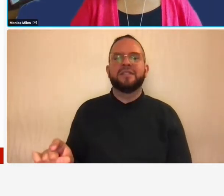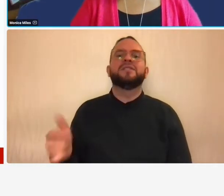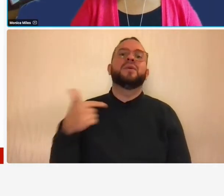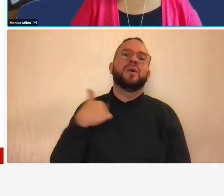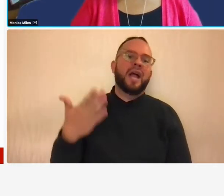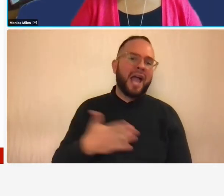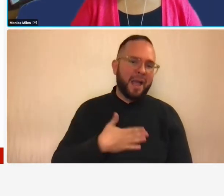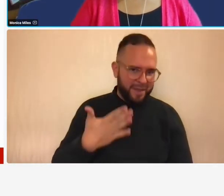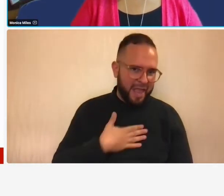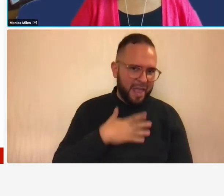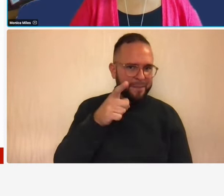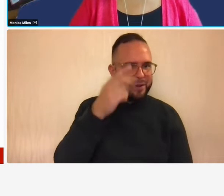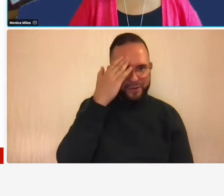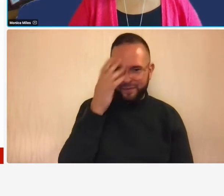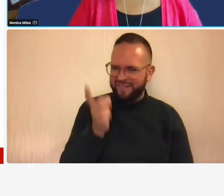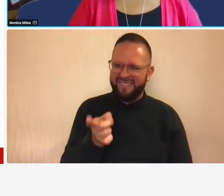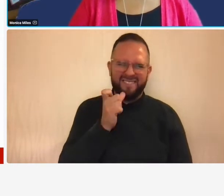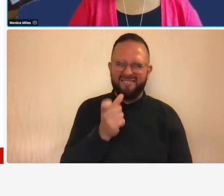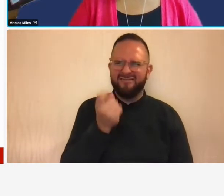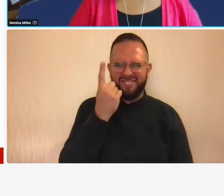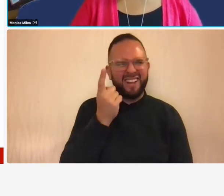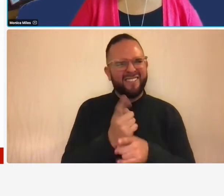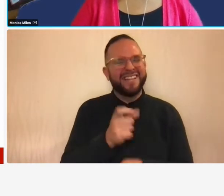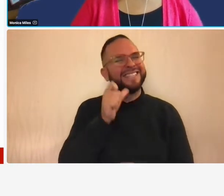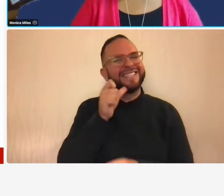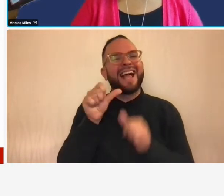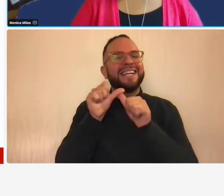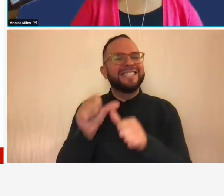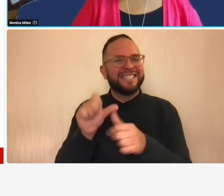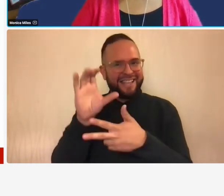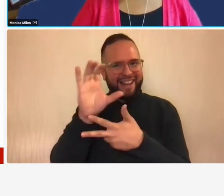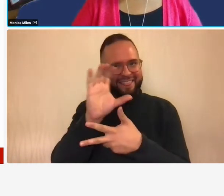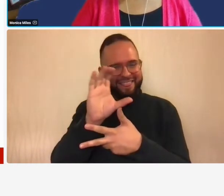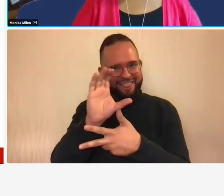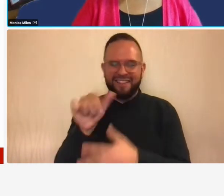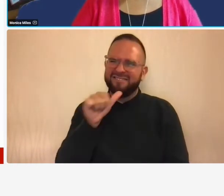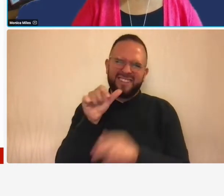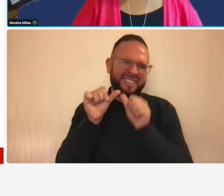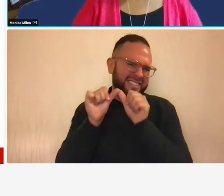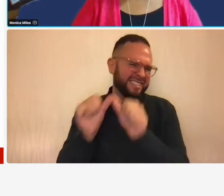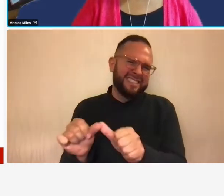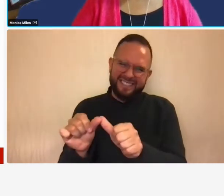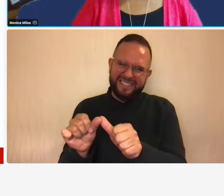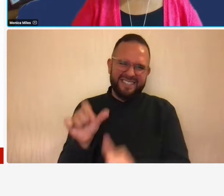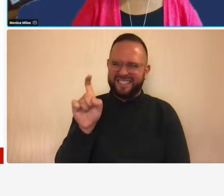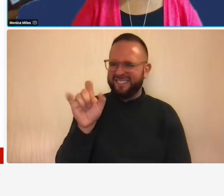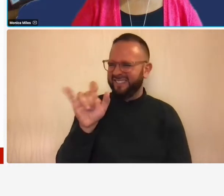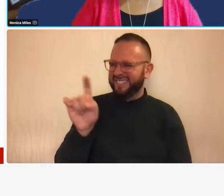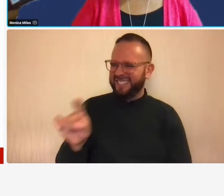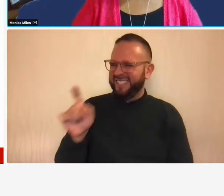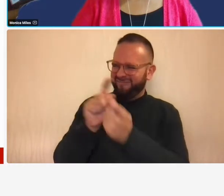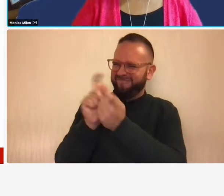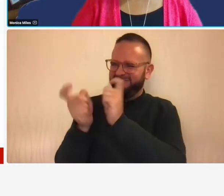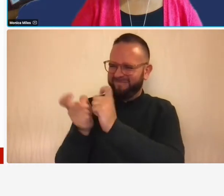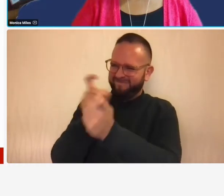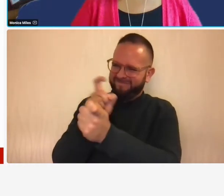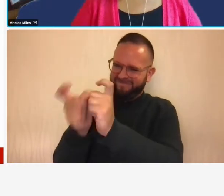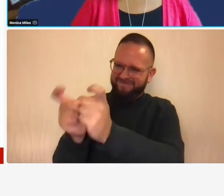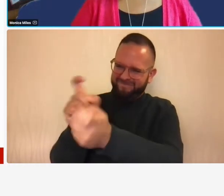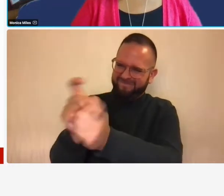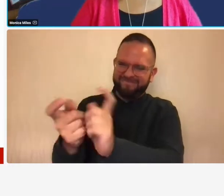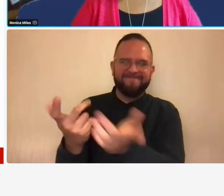make sense for x or that it was inconsistent for xyz to um to to do that to include least vehicle